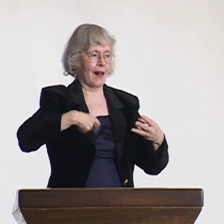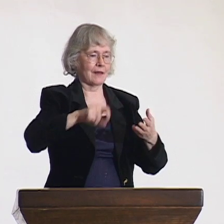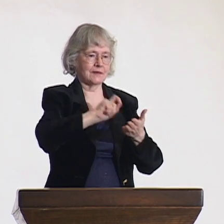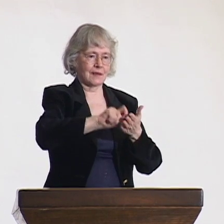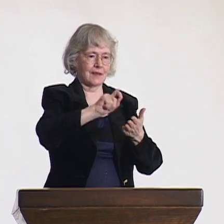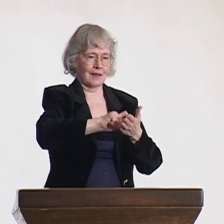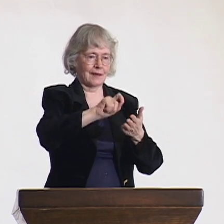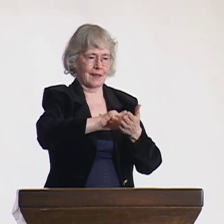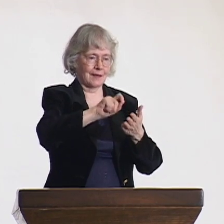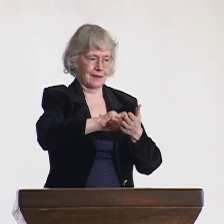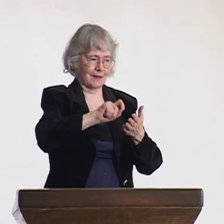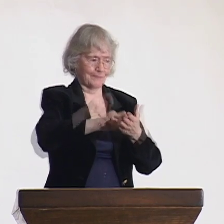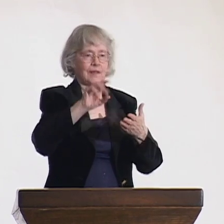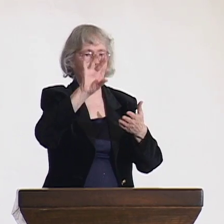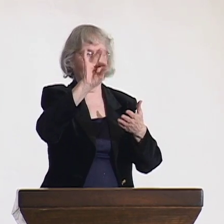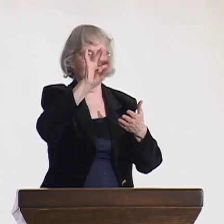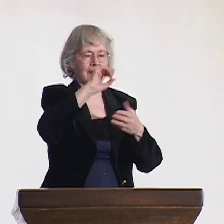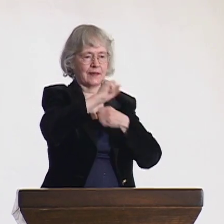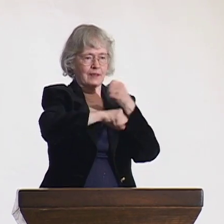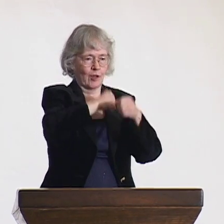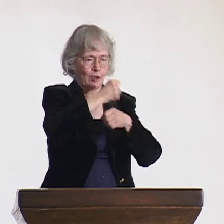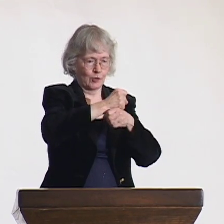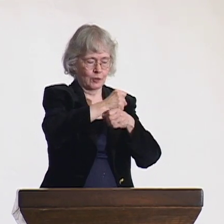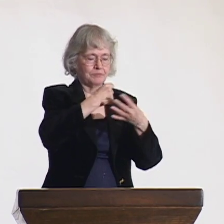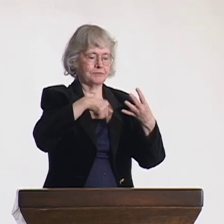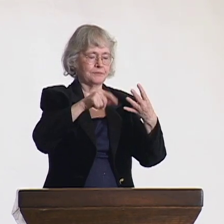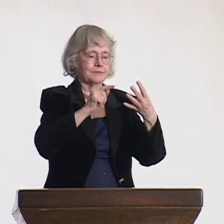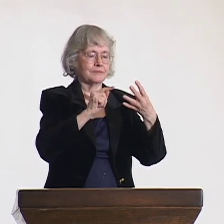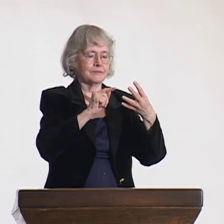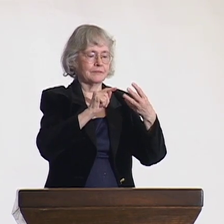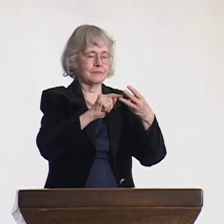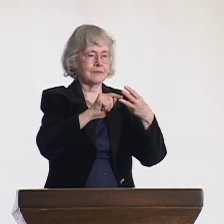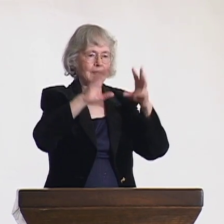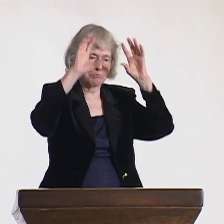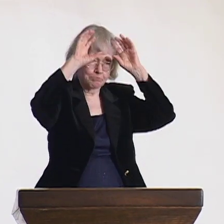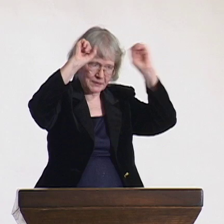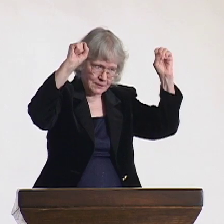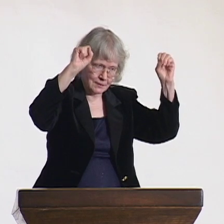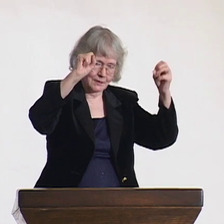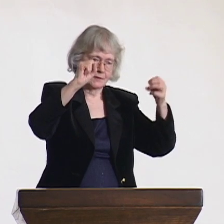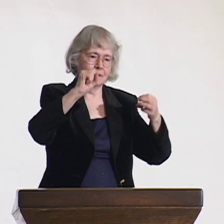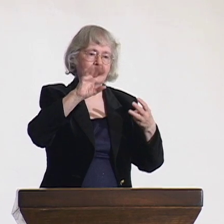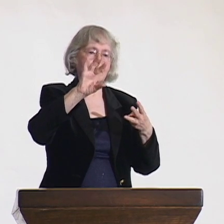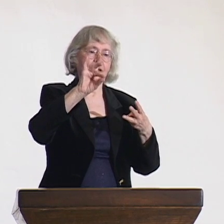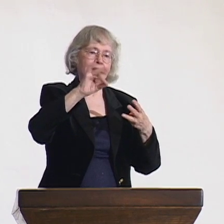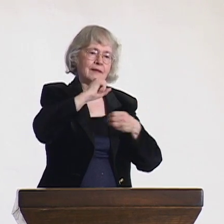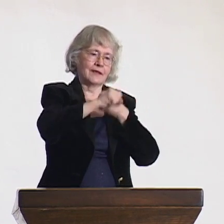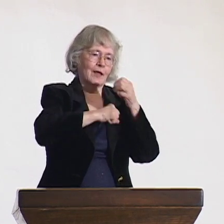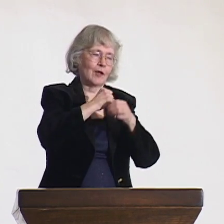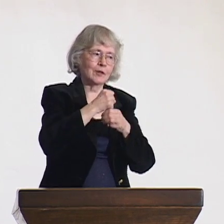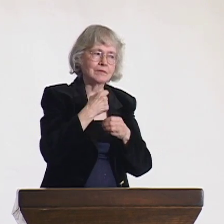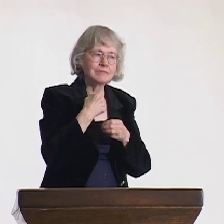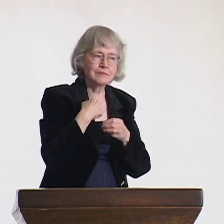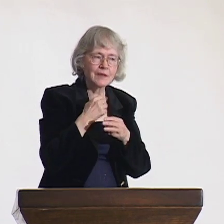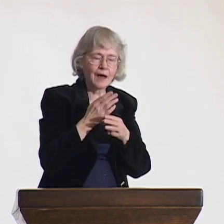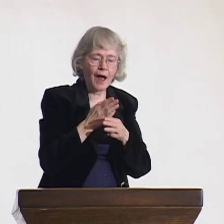Plus, I was the WFD general secretariat for 8 years and became president for 8 years